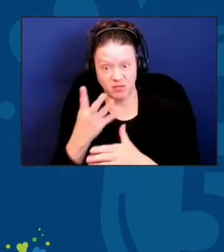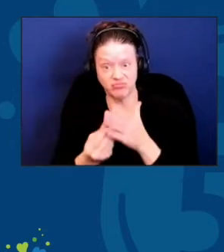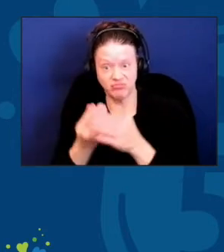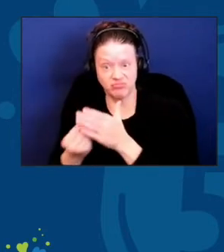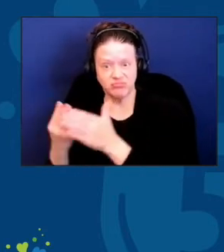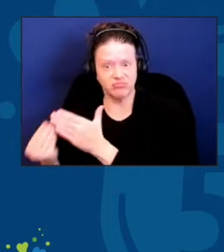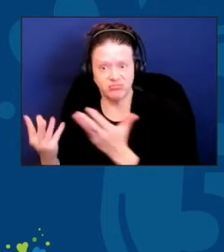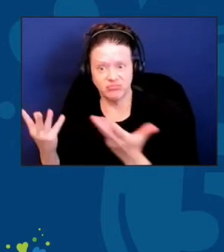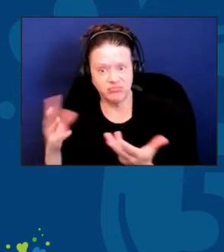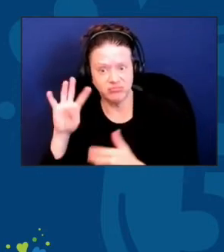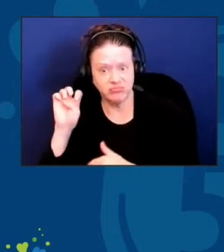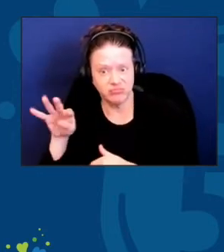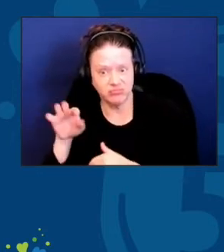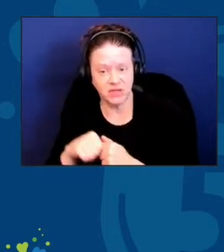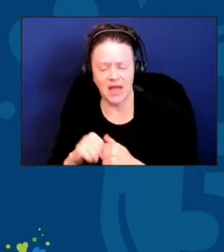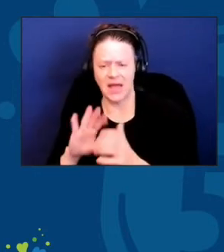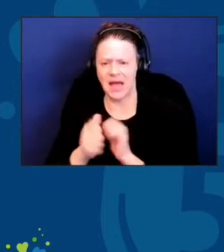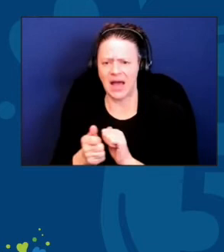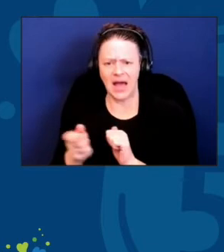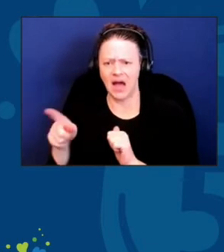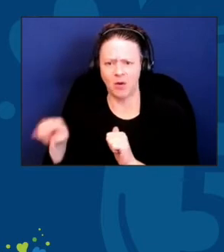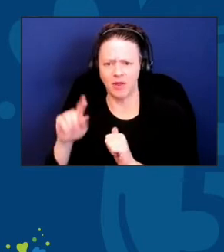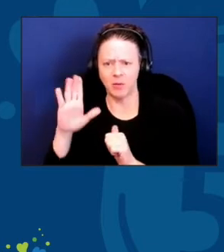and that socialization that's so important.